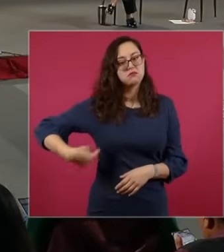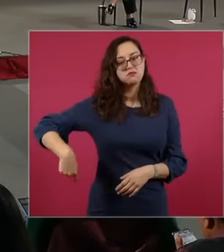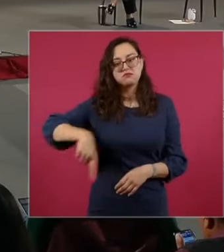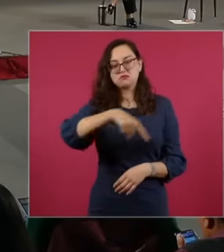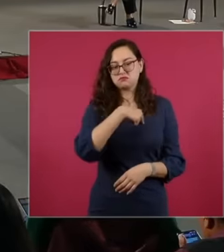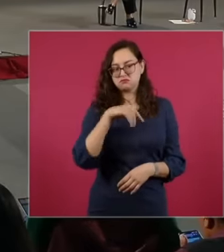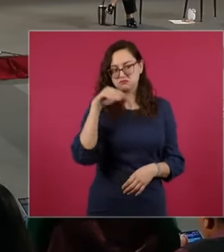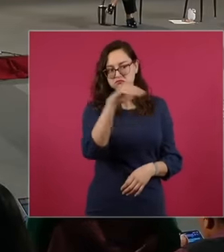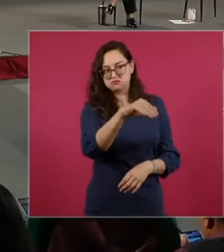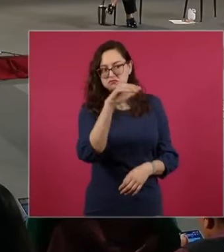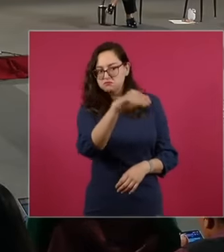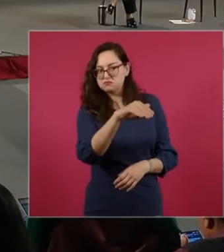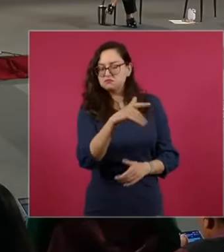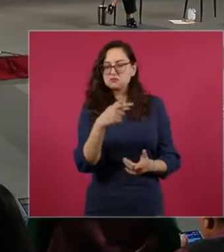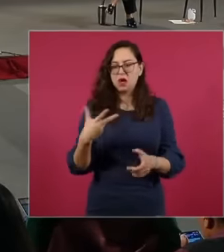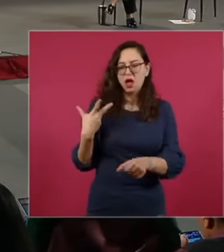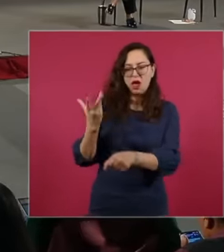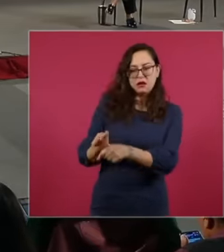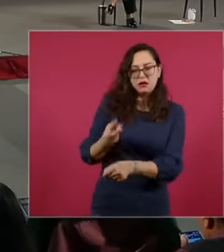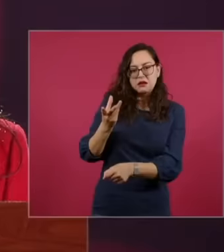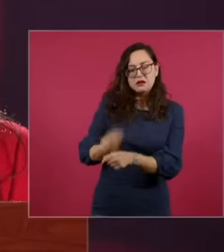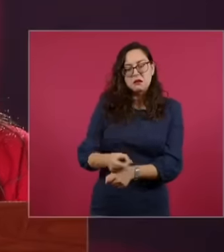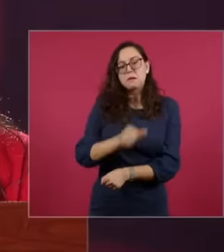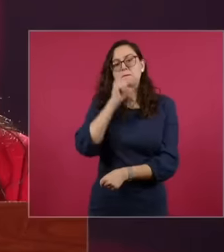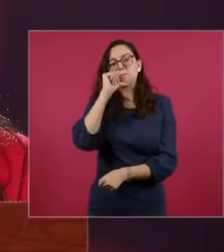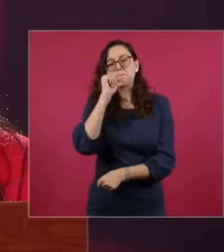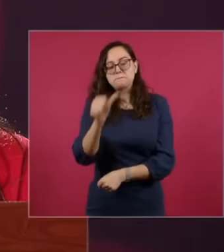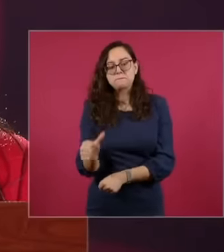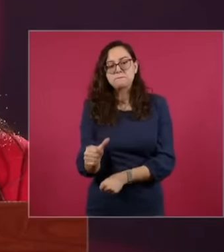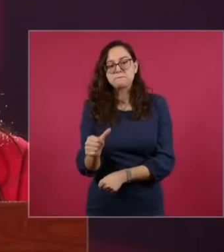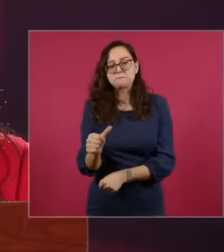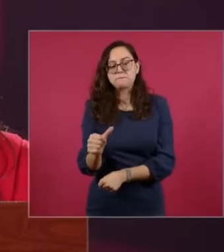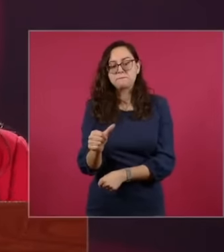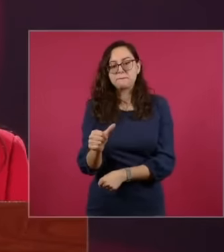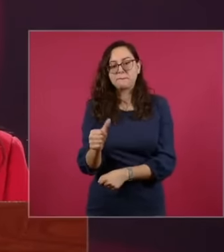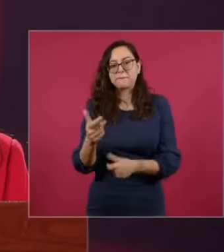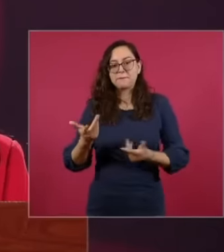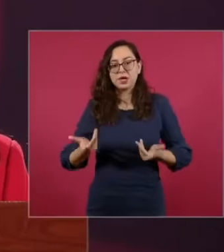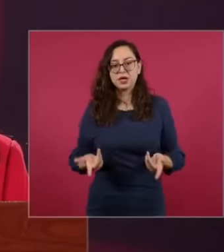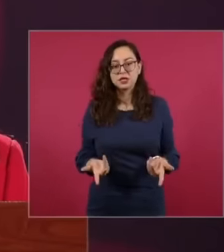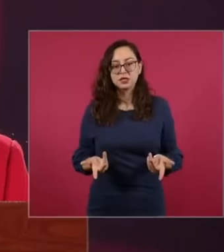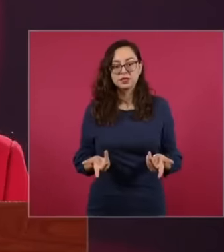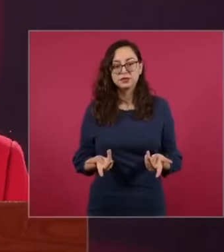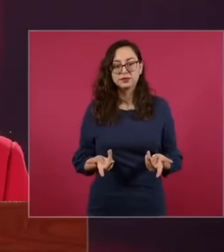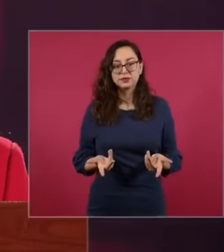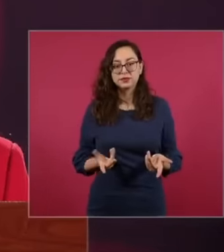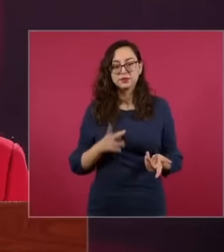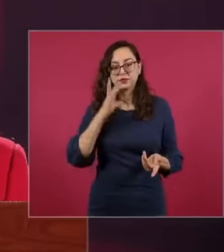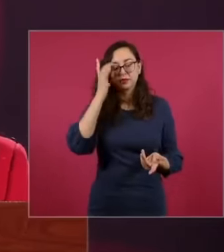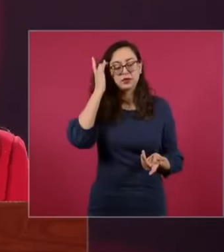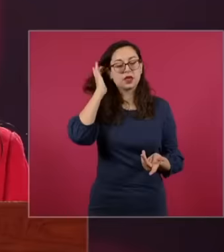remediation goals were not achieved and the remediation at that time was only said of the soil. So we give